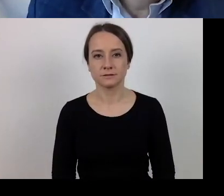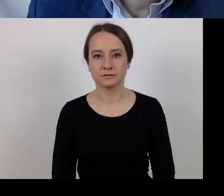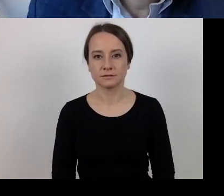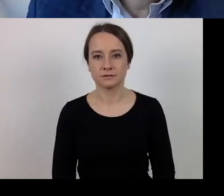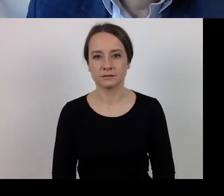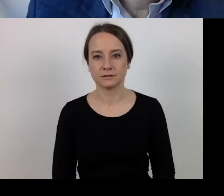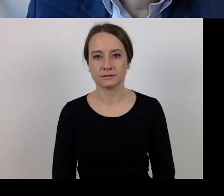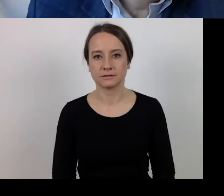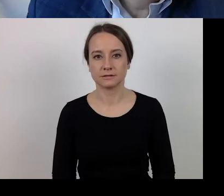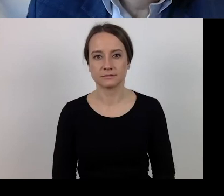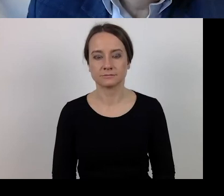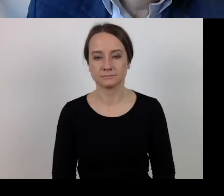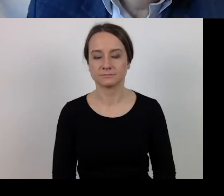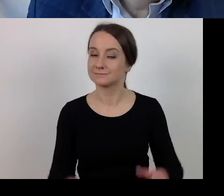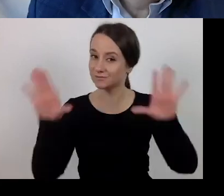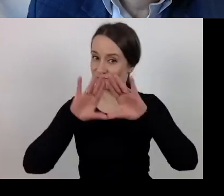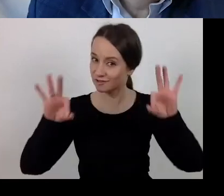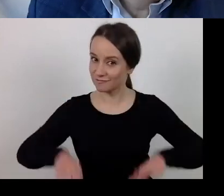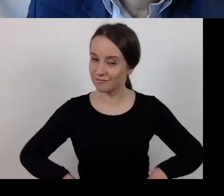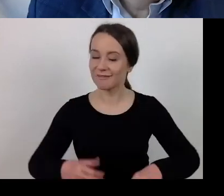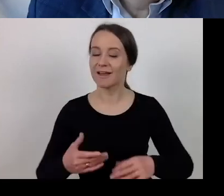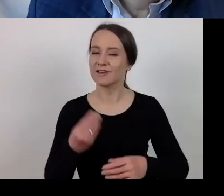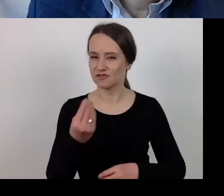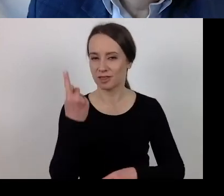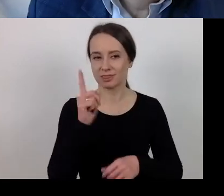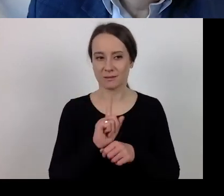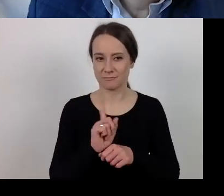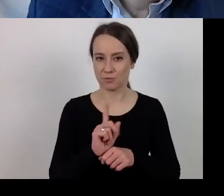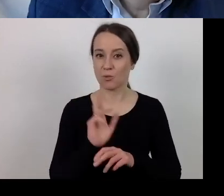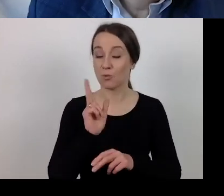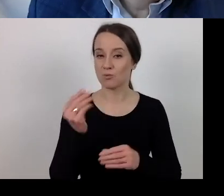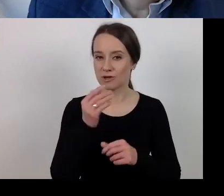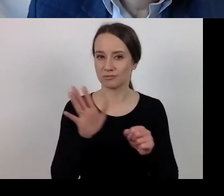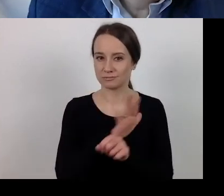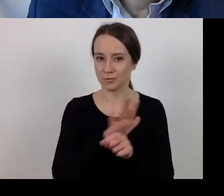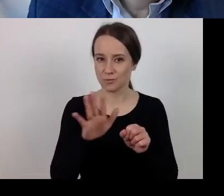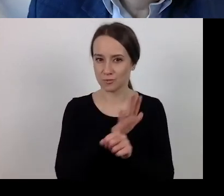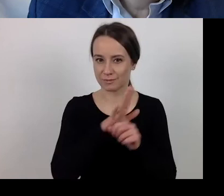ŁUKASZ: Let us give ourselves another minute. Who is still filling out the questionnaire?